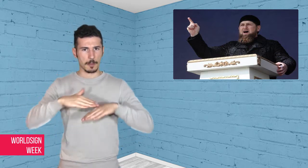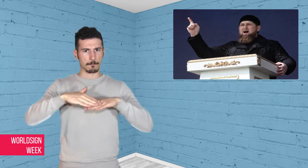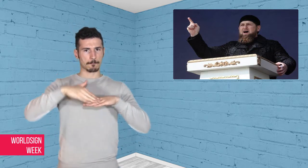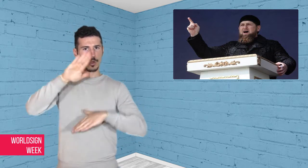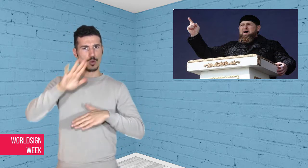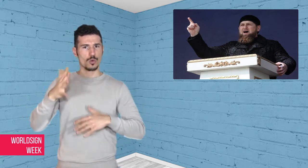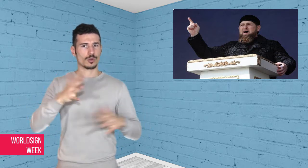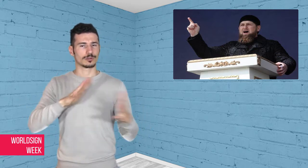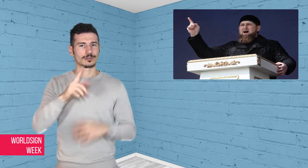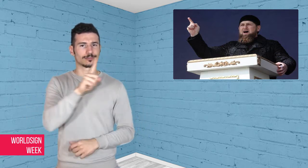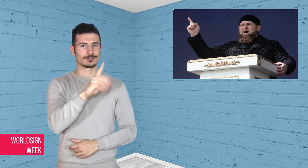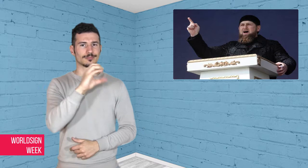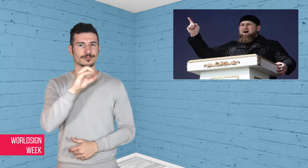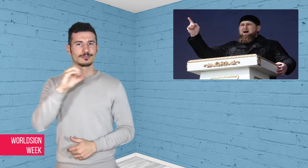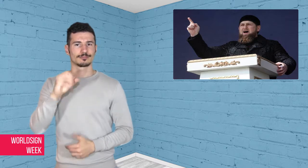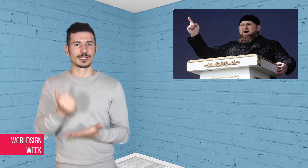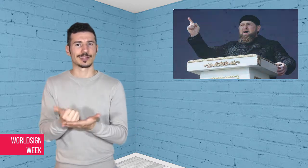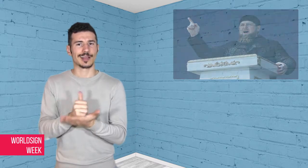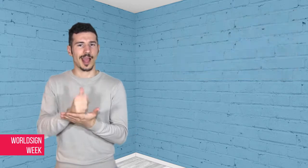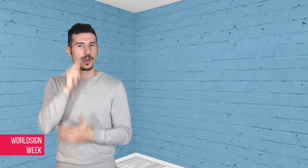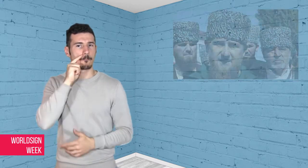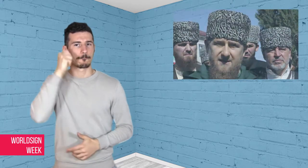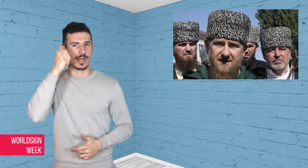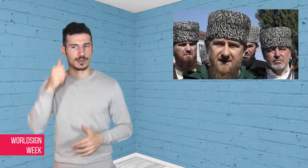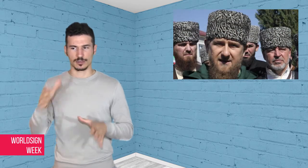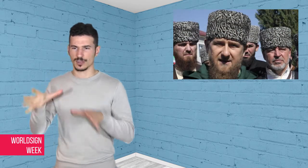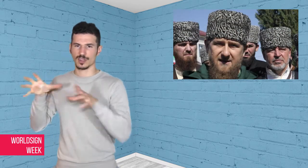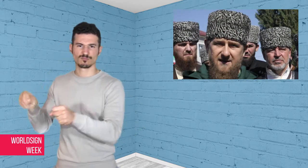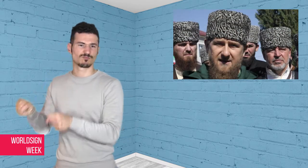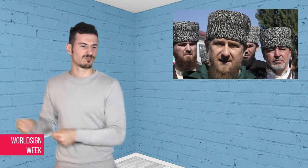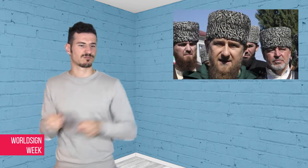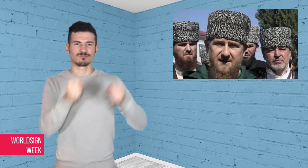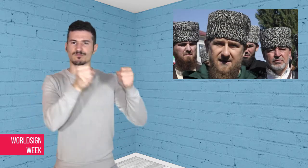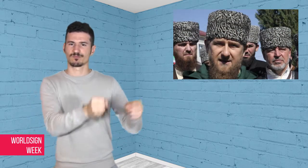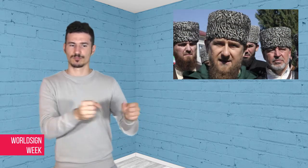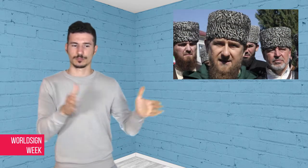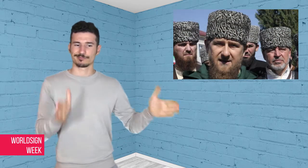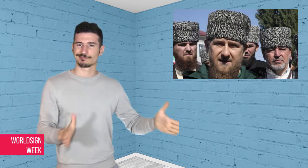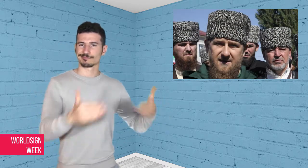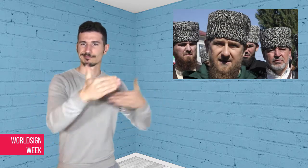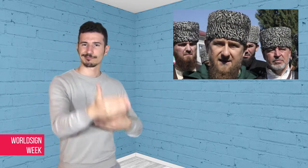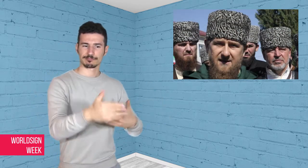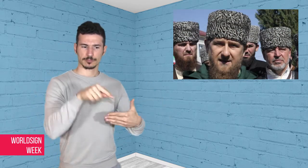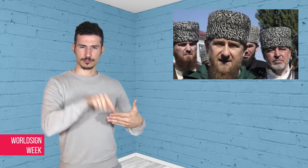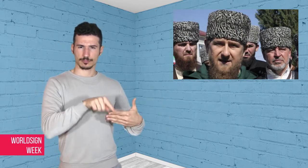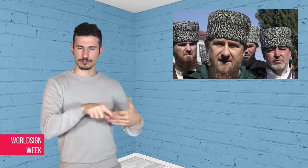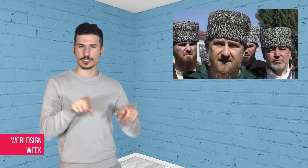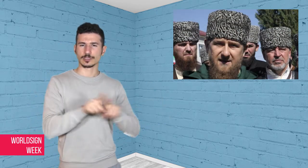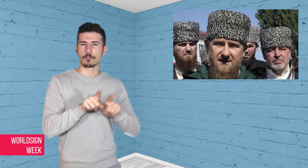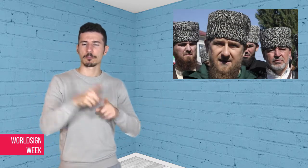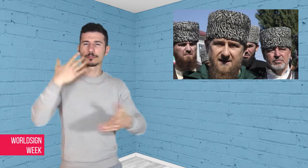camps since the Holocaust. Due to